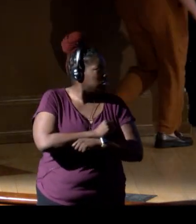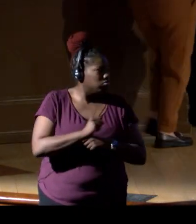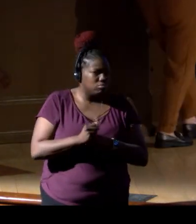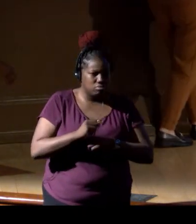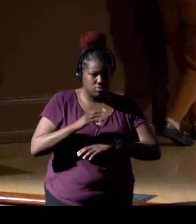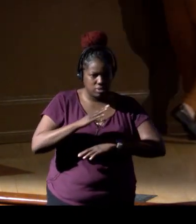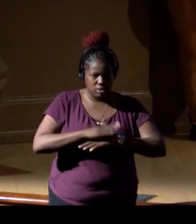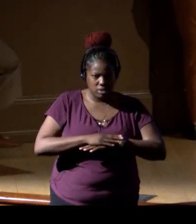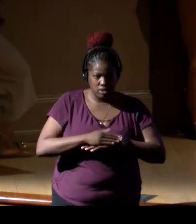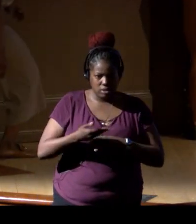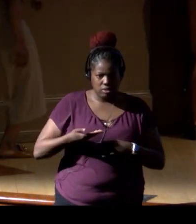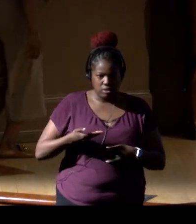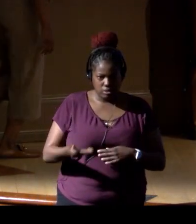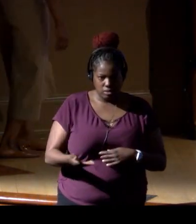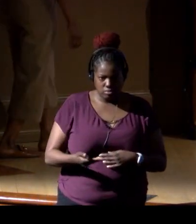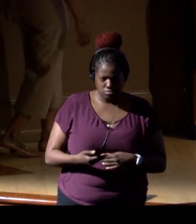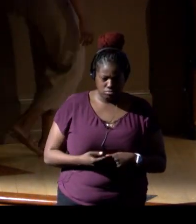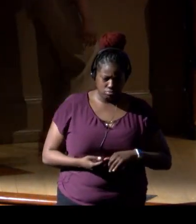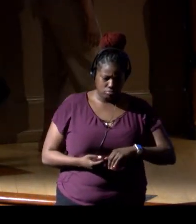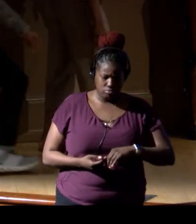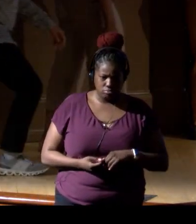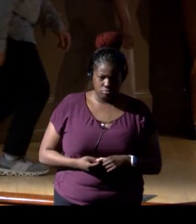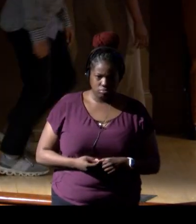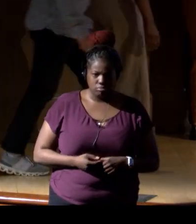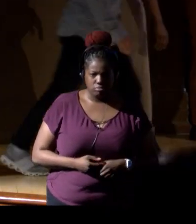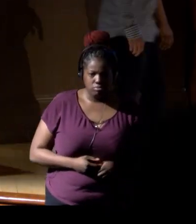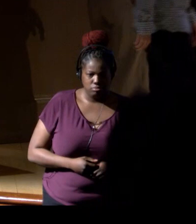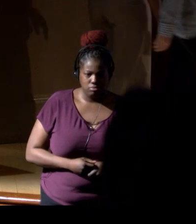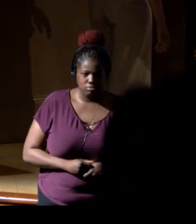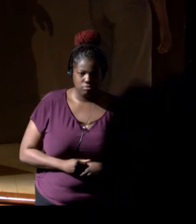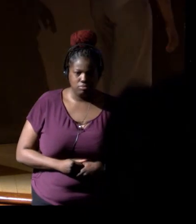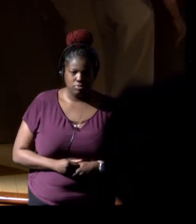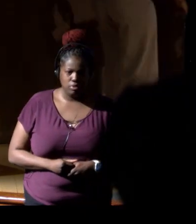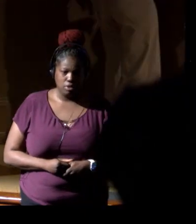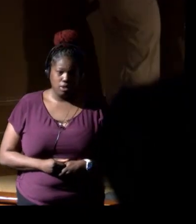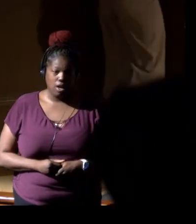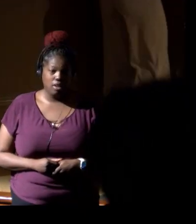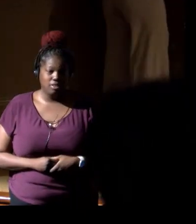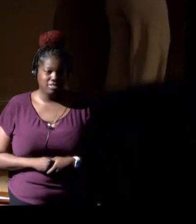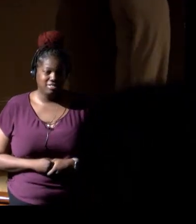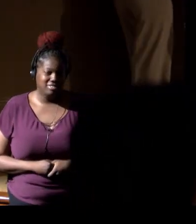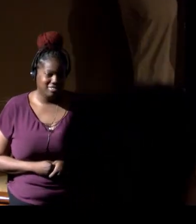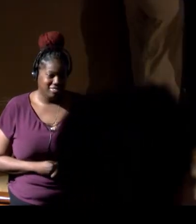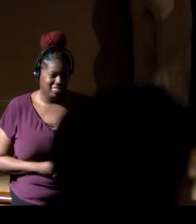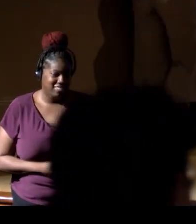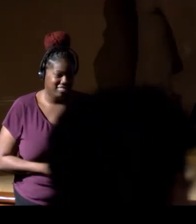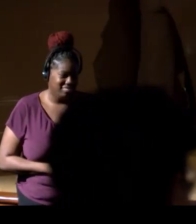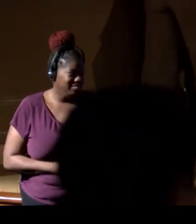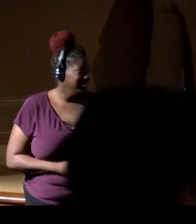and invite the eight panel participants to come up. I just, you know, while we're doing this,